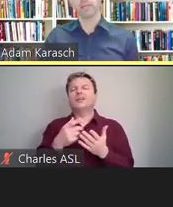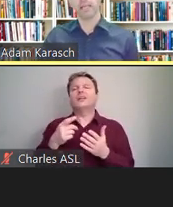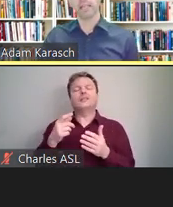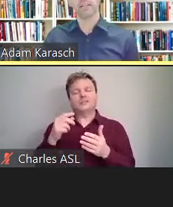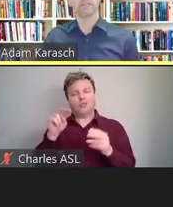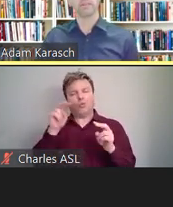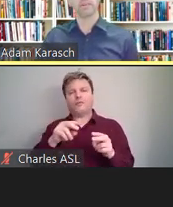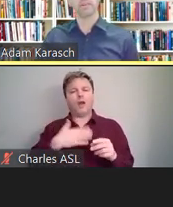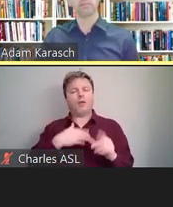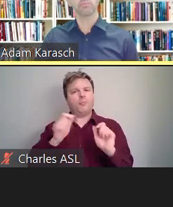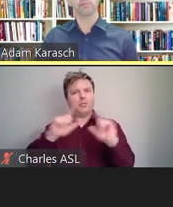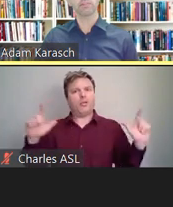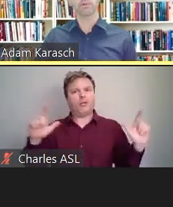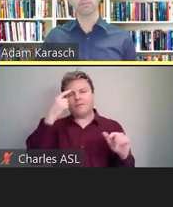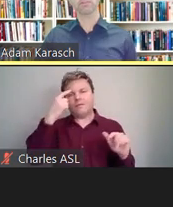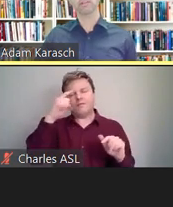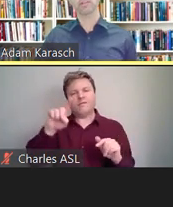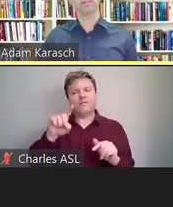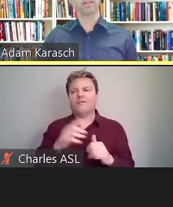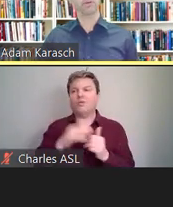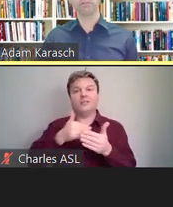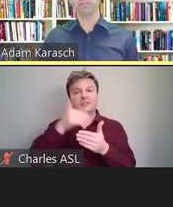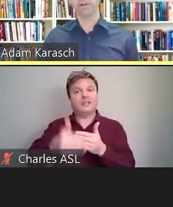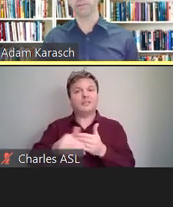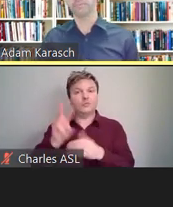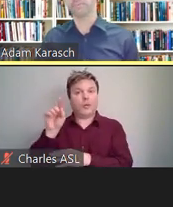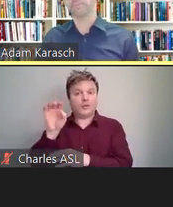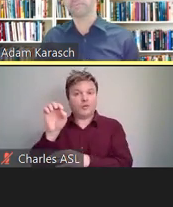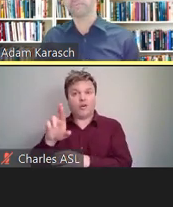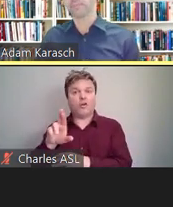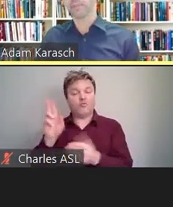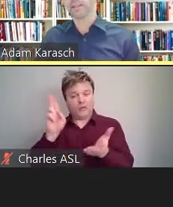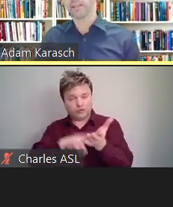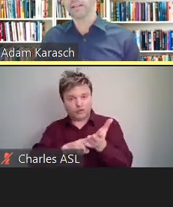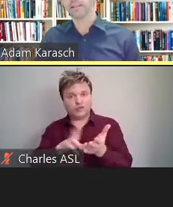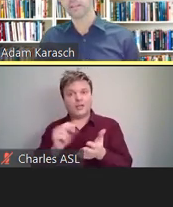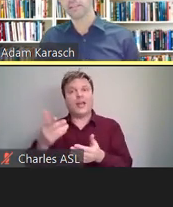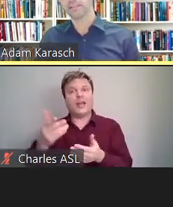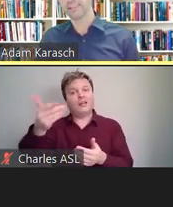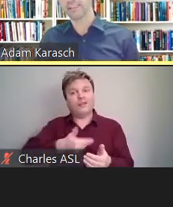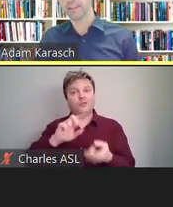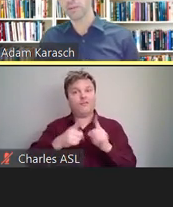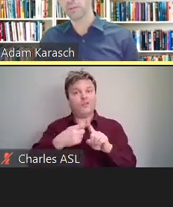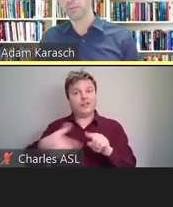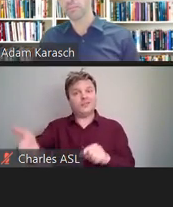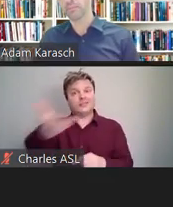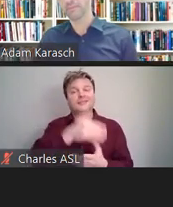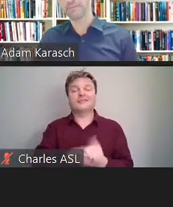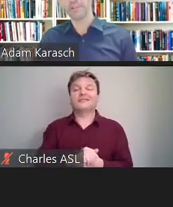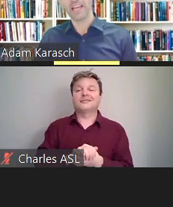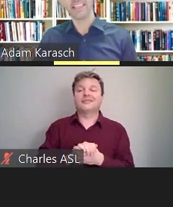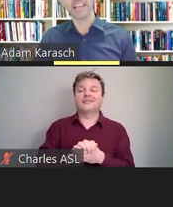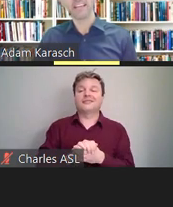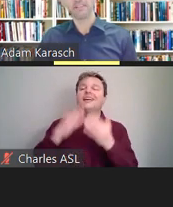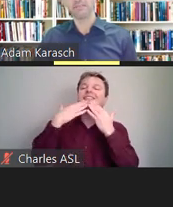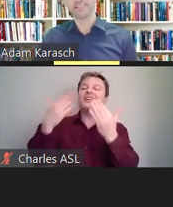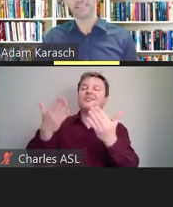And please register and then bring a friend, huh? Great, thank you. OK, thank you very much.